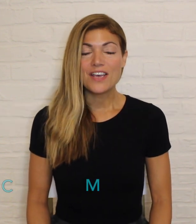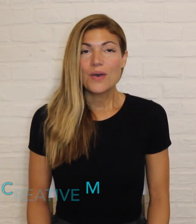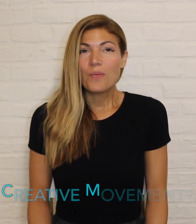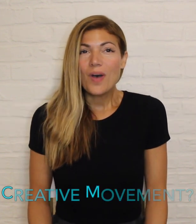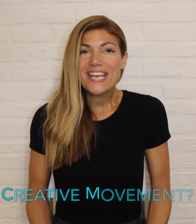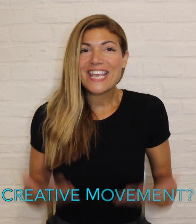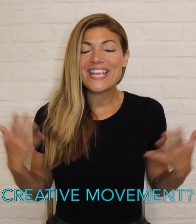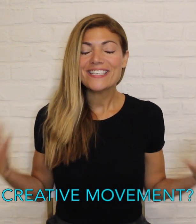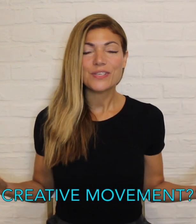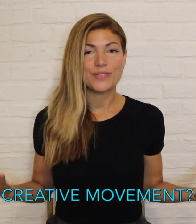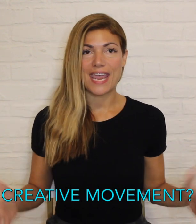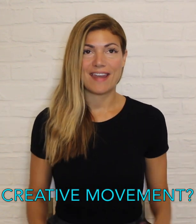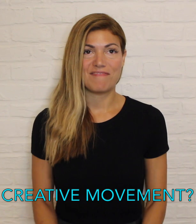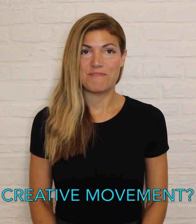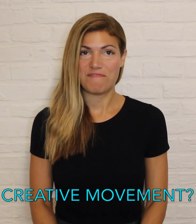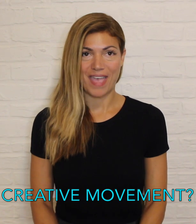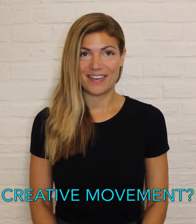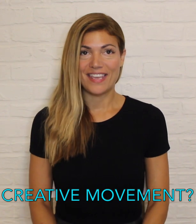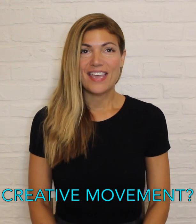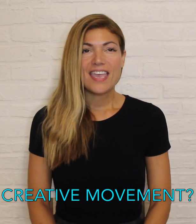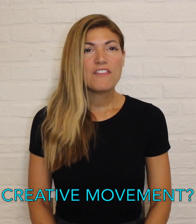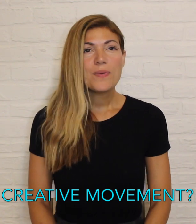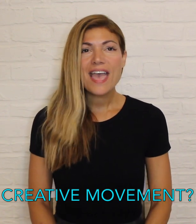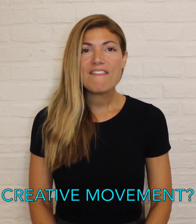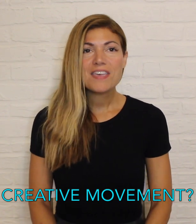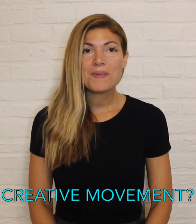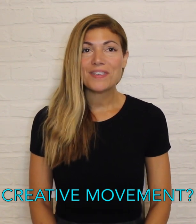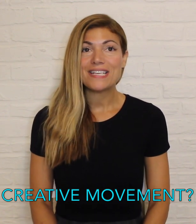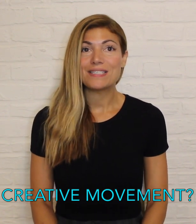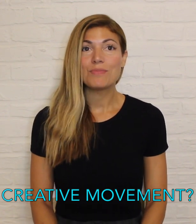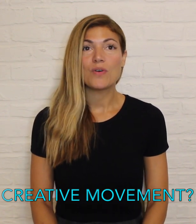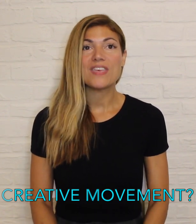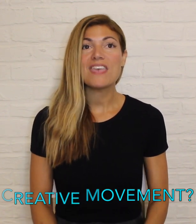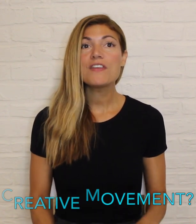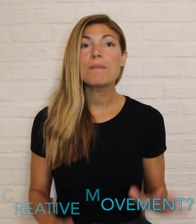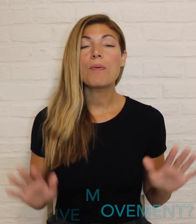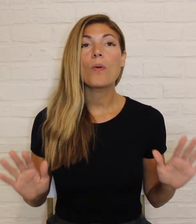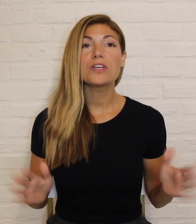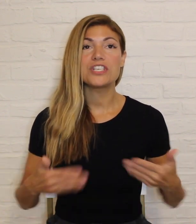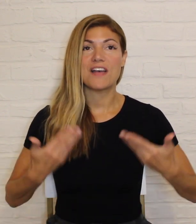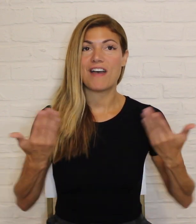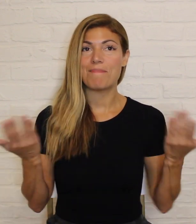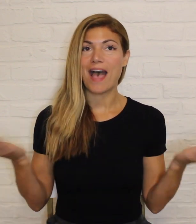What is creative movement? If we have the ability to move even a portion of our body,